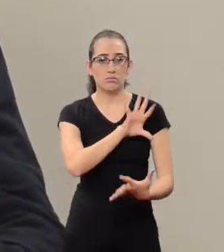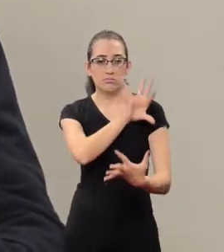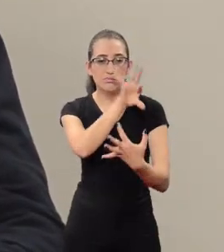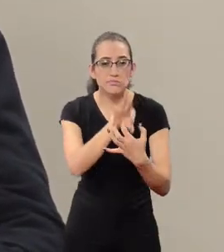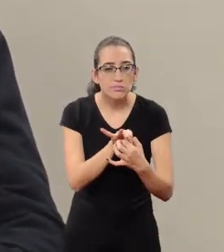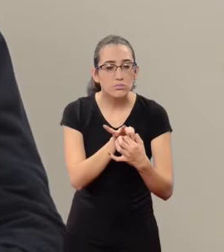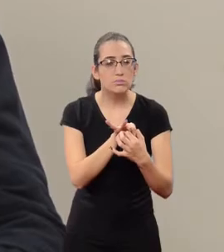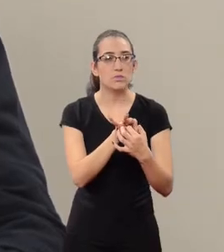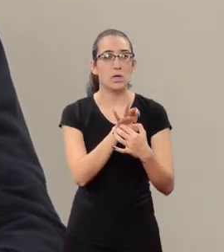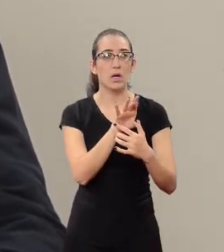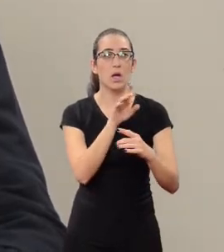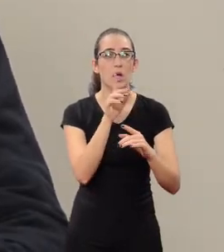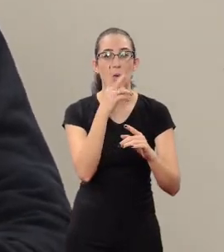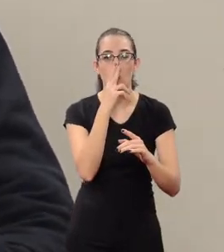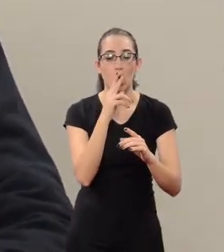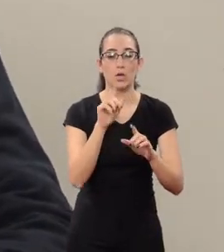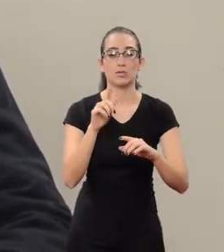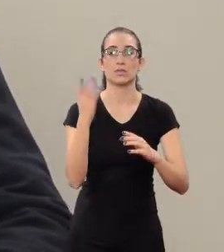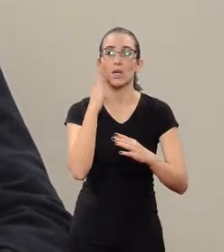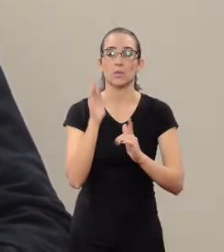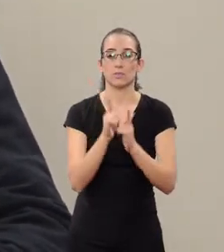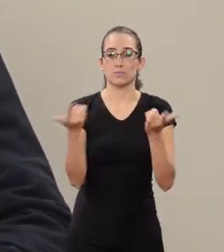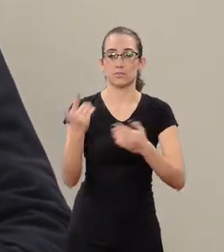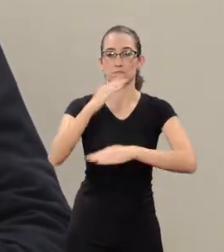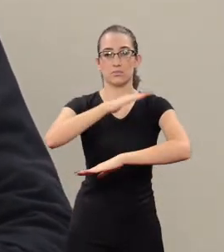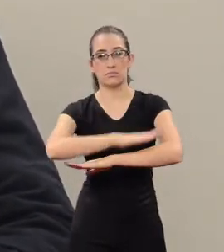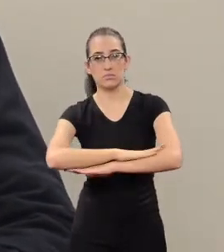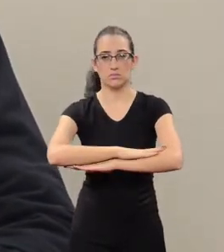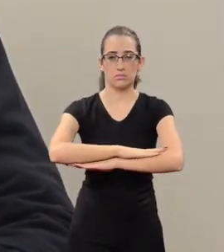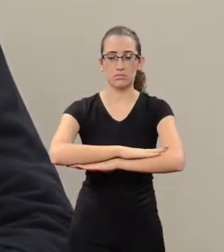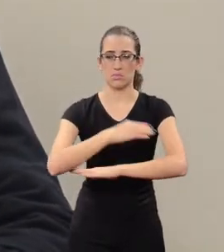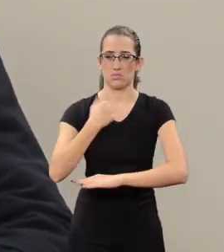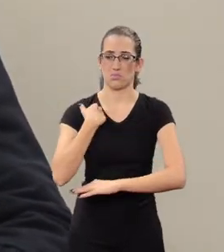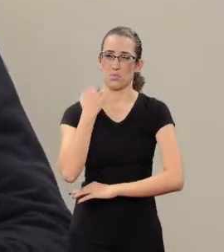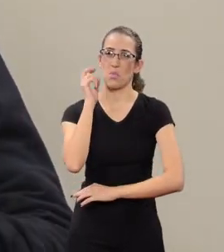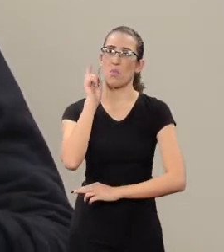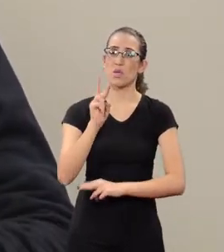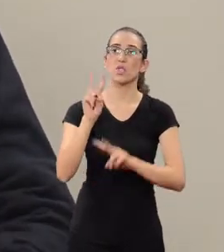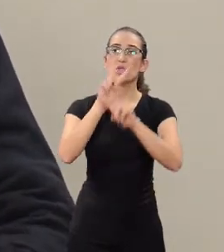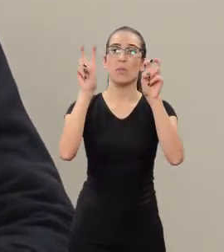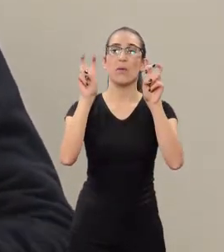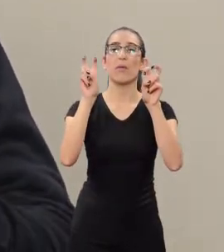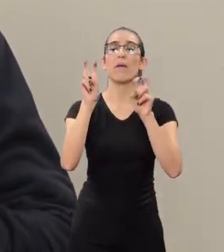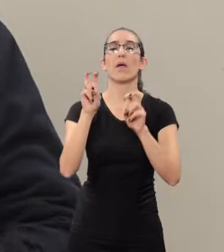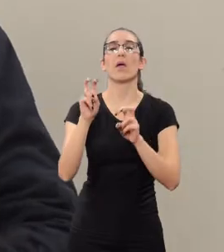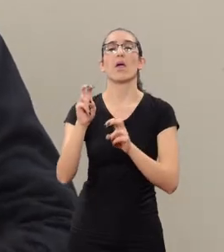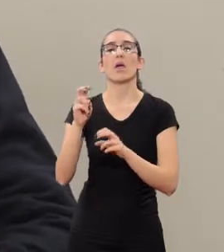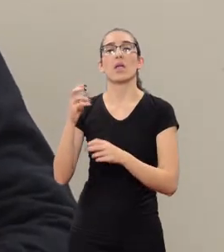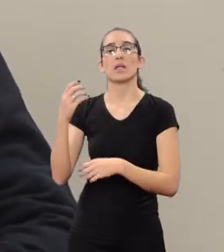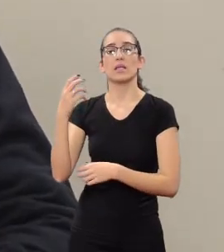being linked to more sensationalist news programs we also observe that with the reduction of the age of criminal responsibility